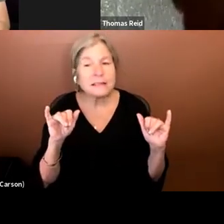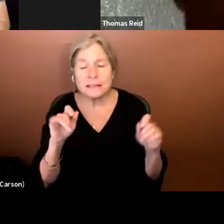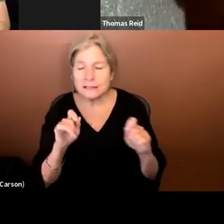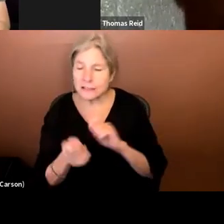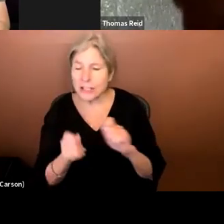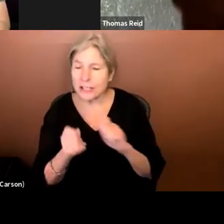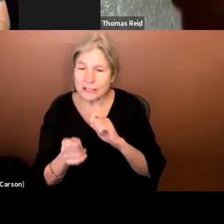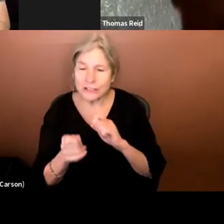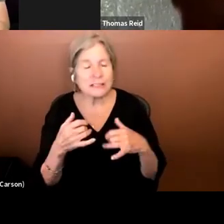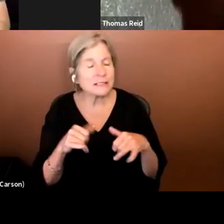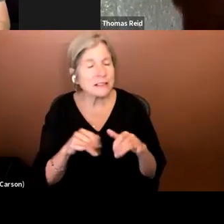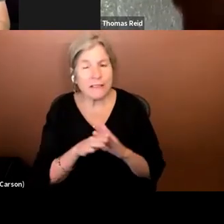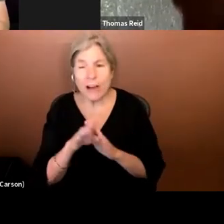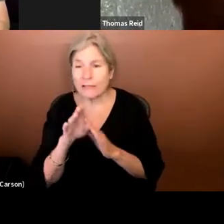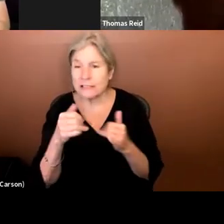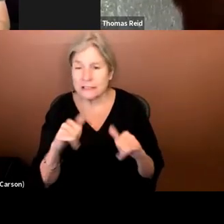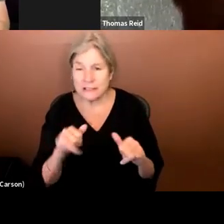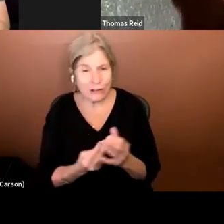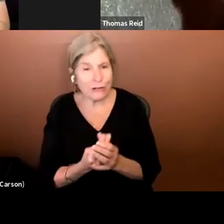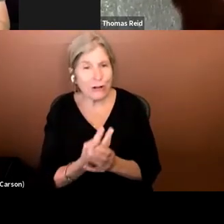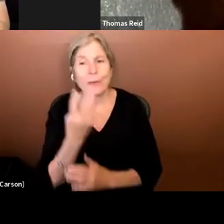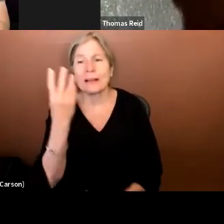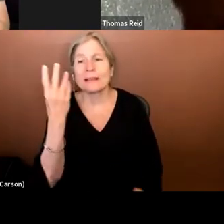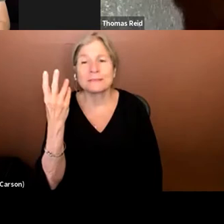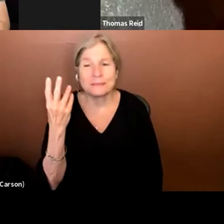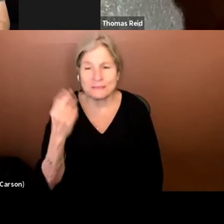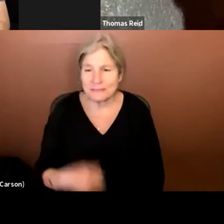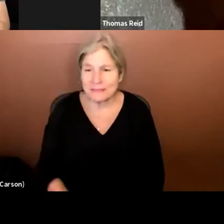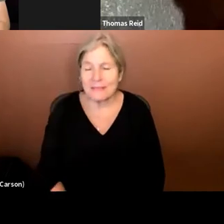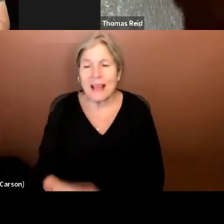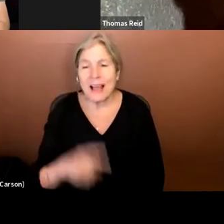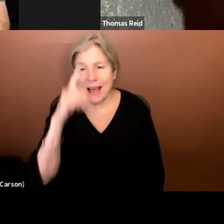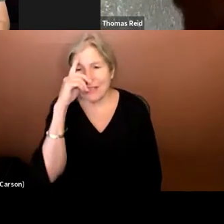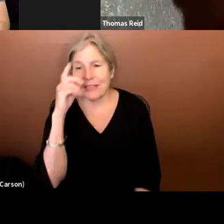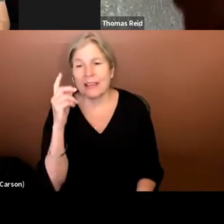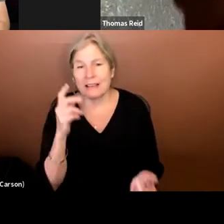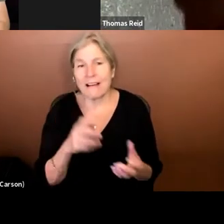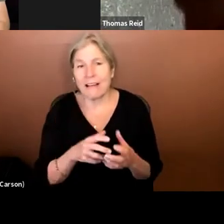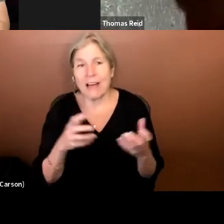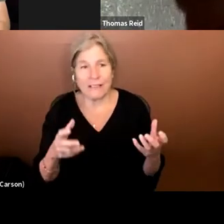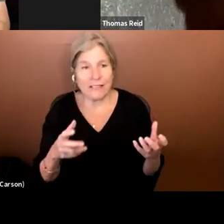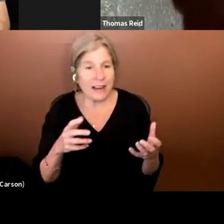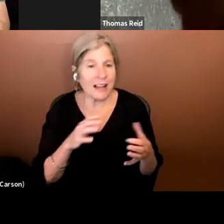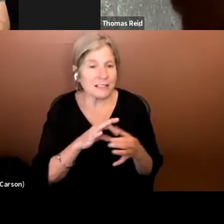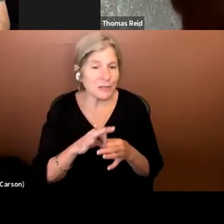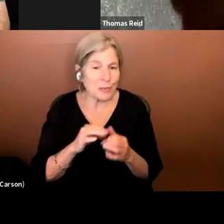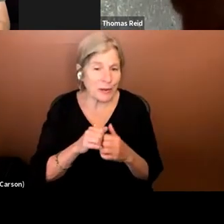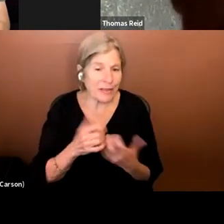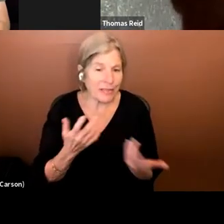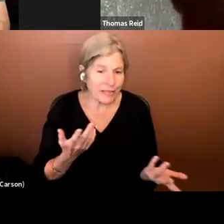It's still growing. I think a lot of that has to do with just keep putting things